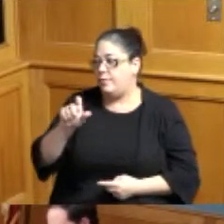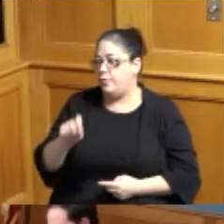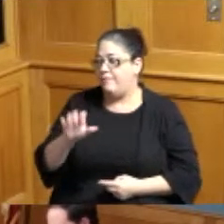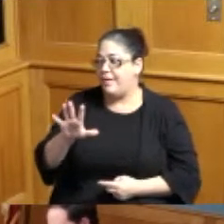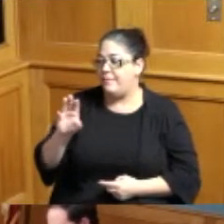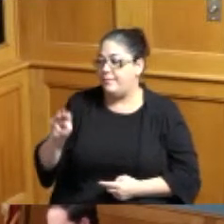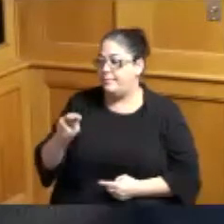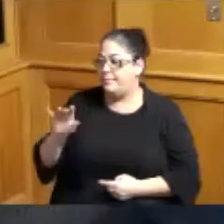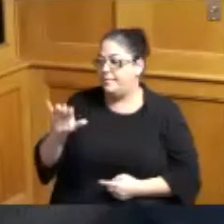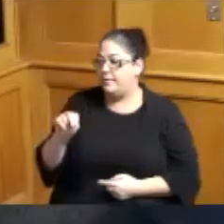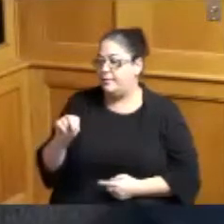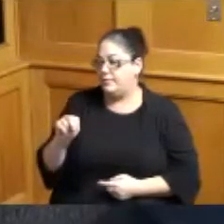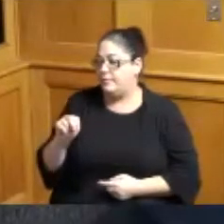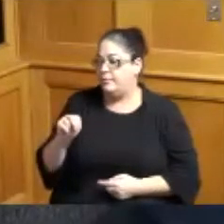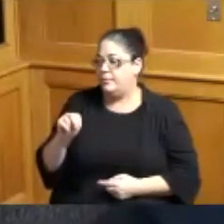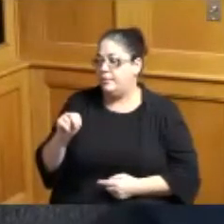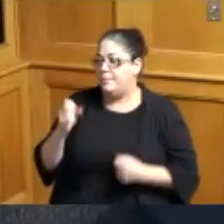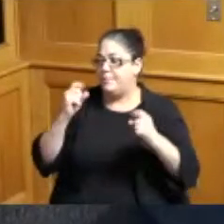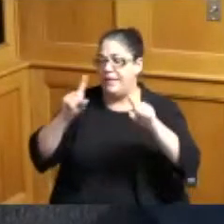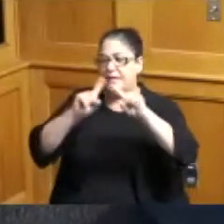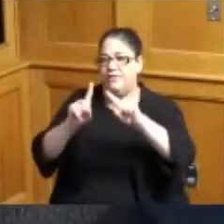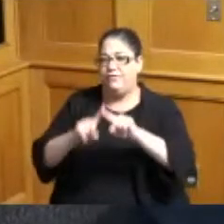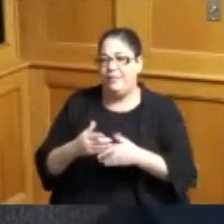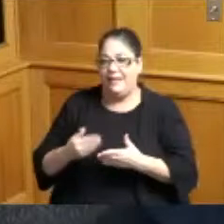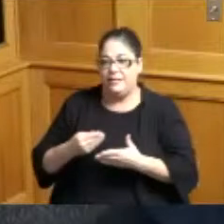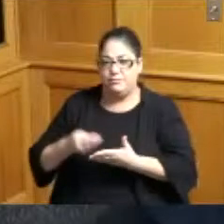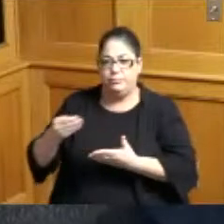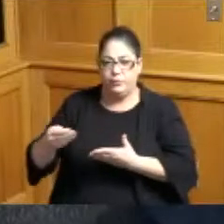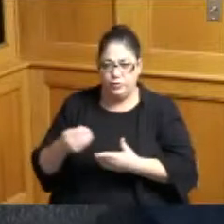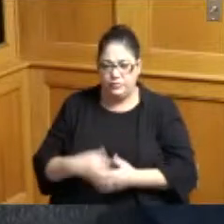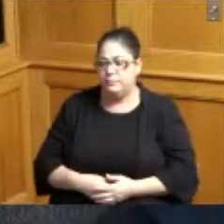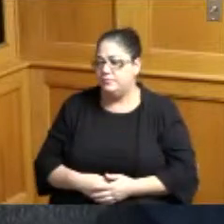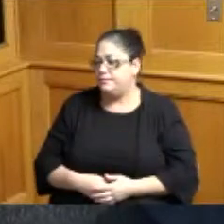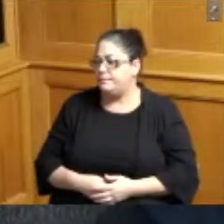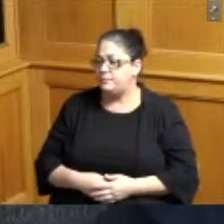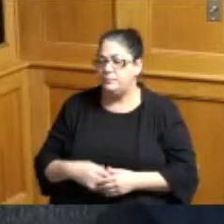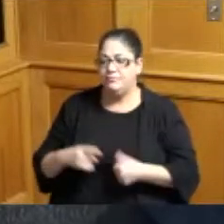in a number of different purchasing items the one I wanted to note was the first one it's about two